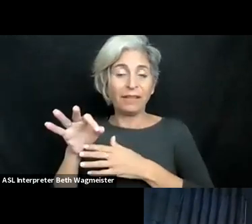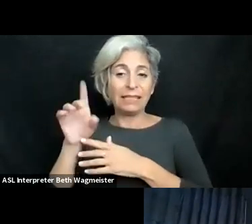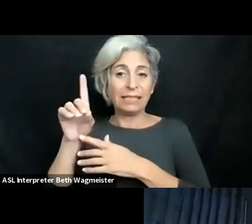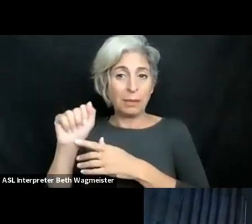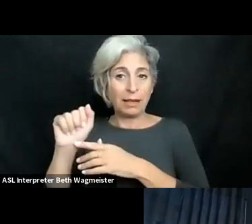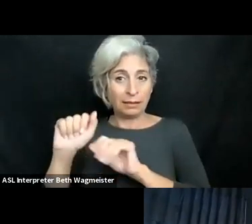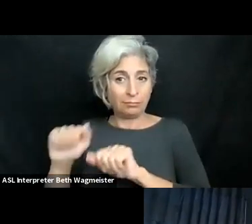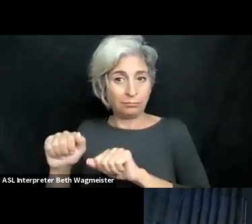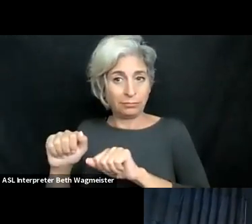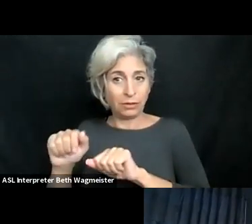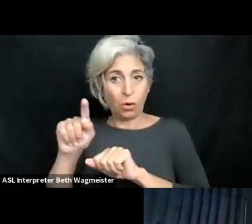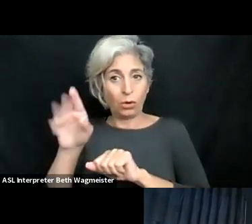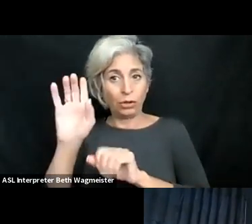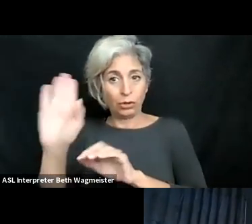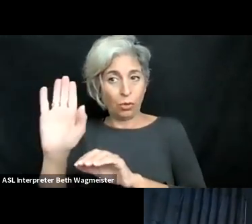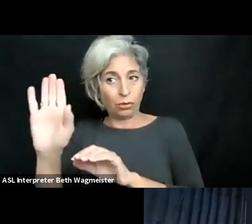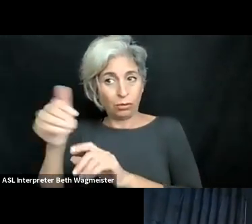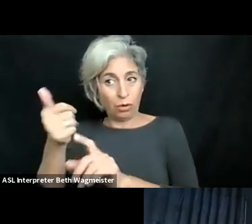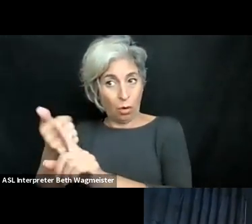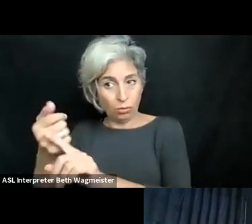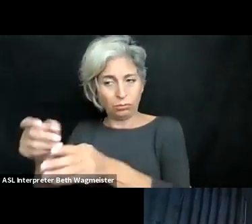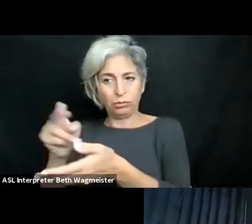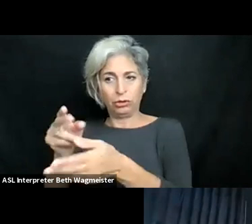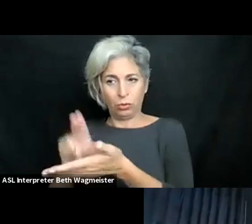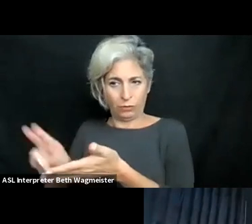teaching in exist to satisfy the demands of